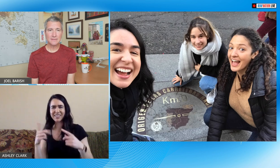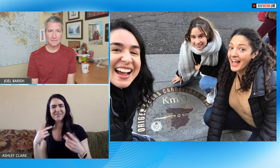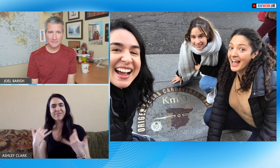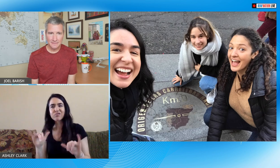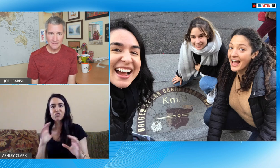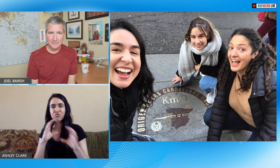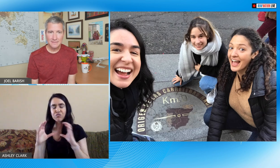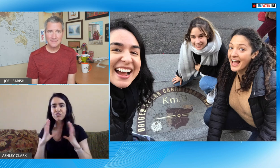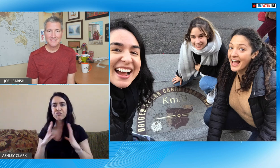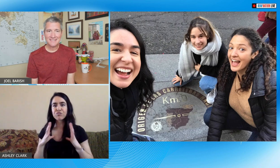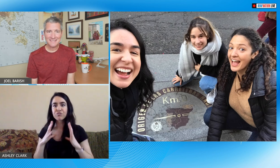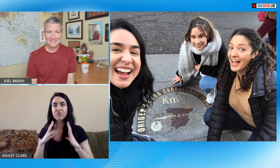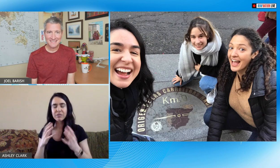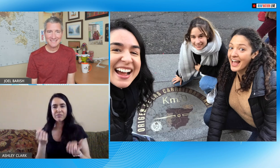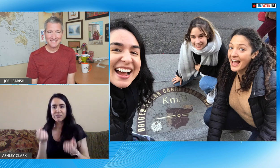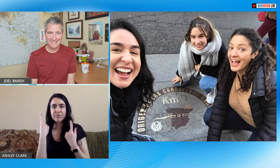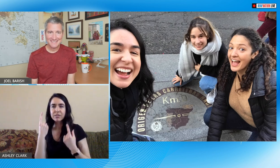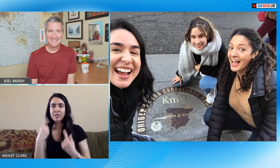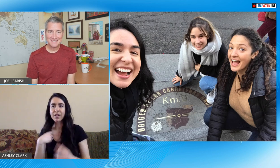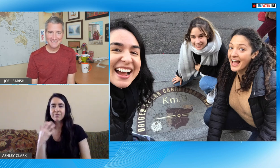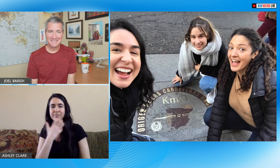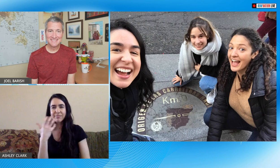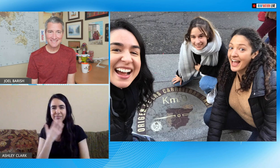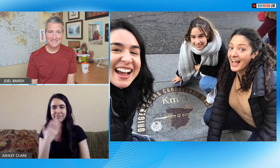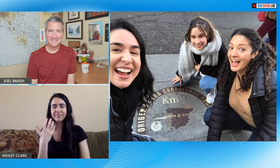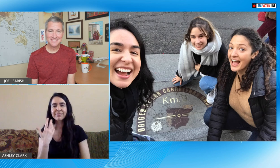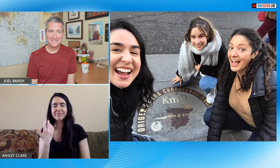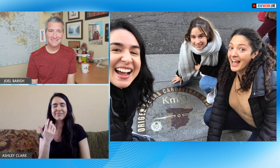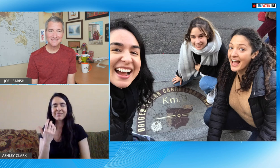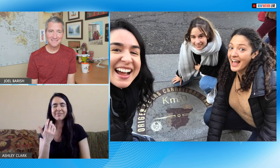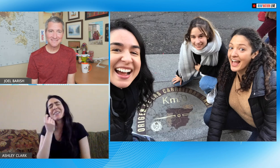didn't know a lot of ASL and we didn't know a lot of international sign